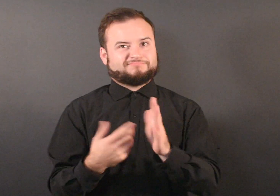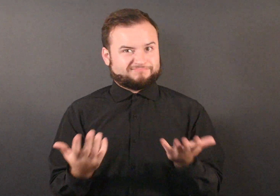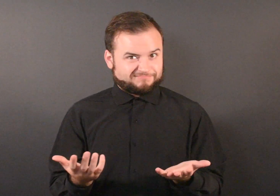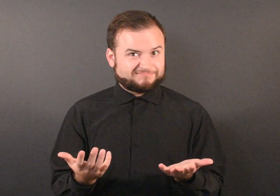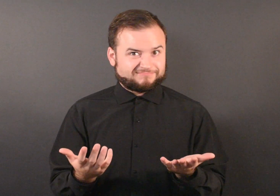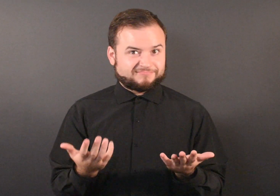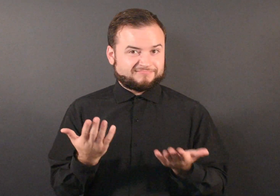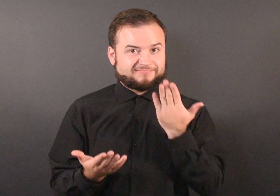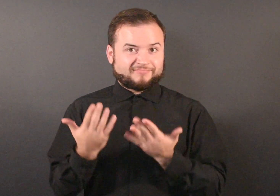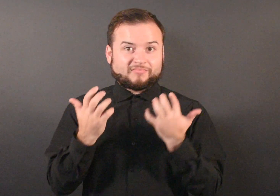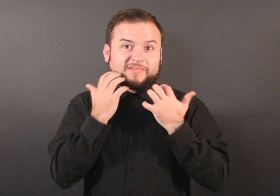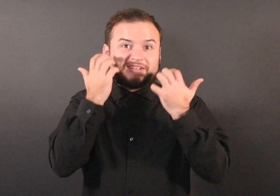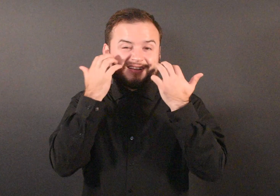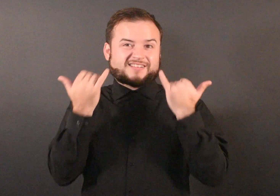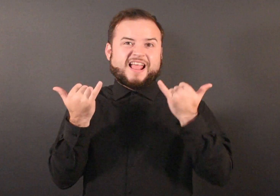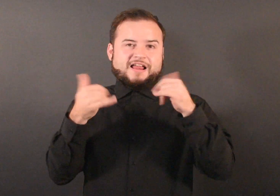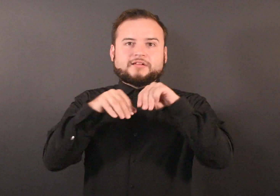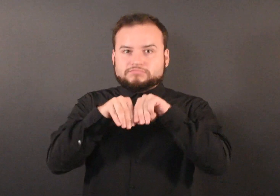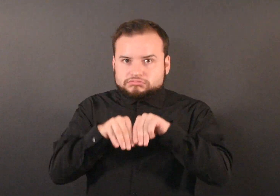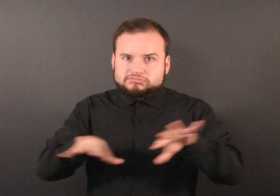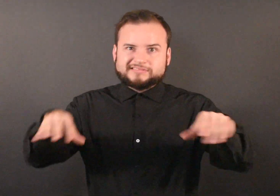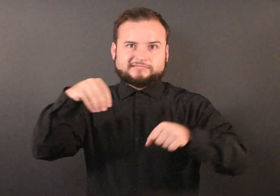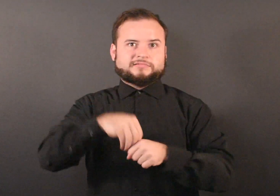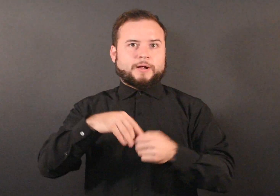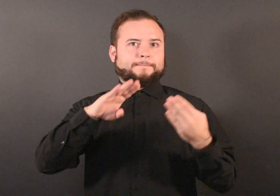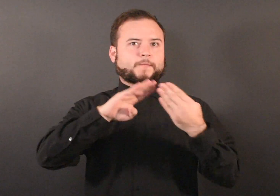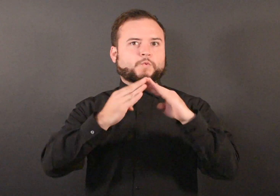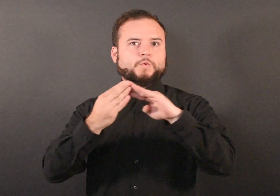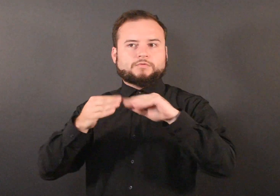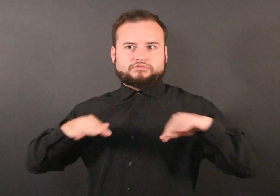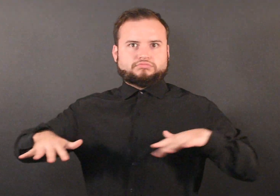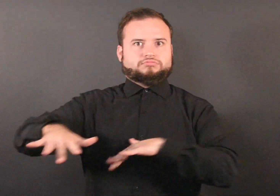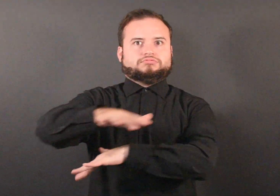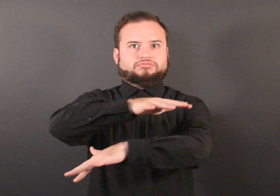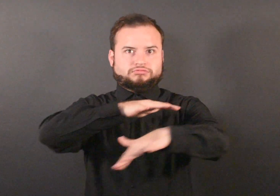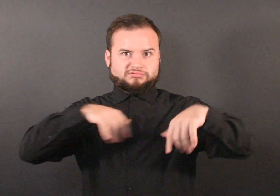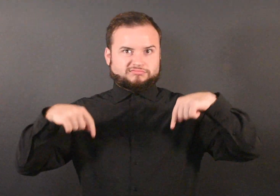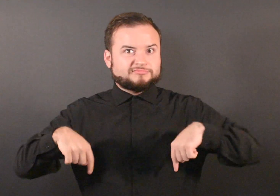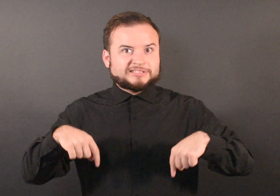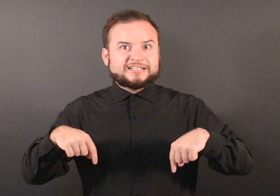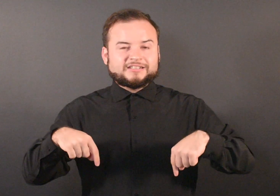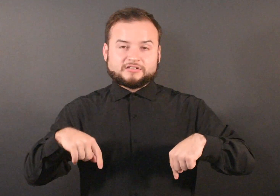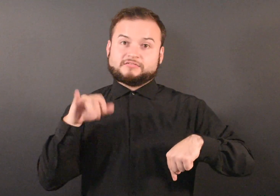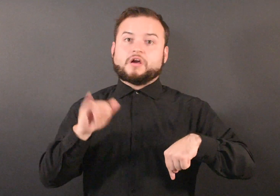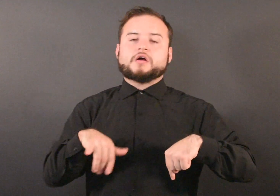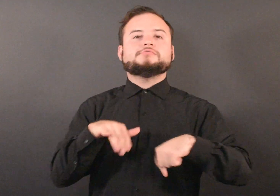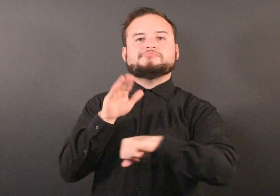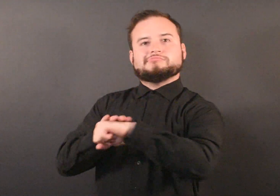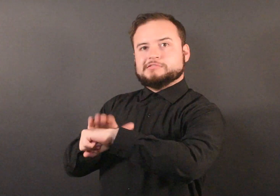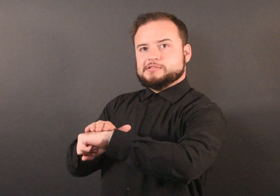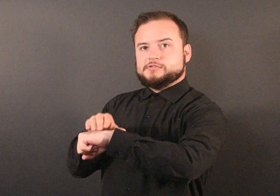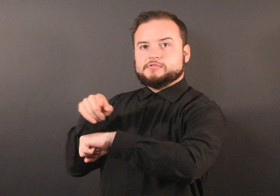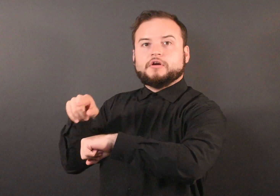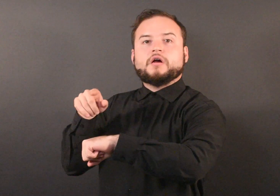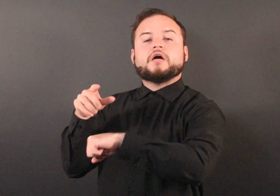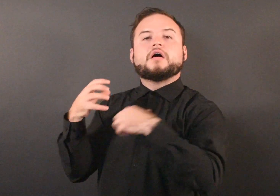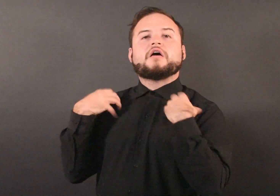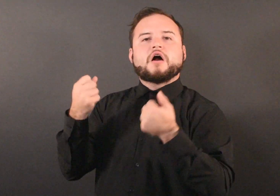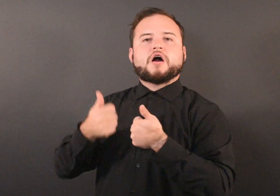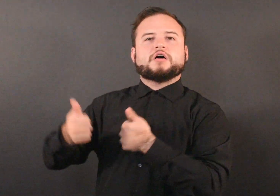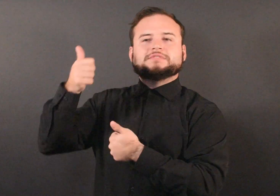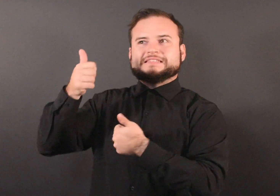the community prompted health officials today to urge parents to make sure their children